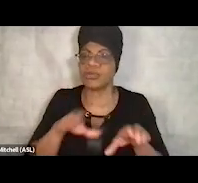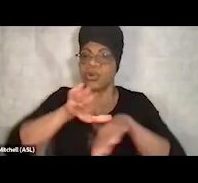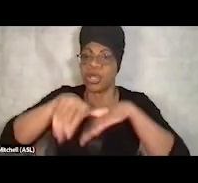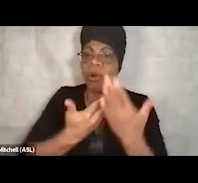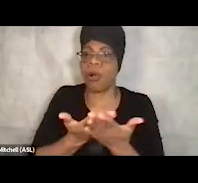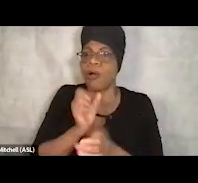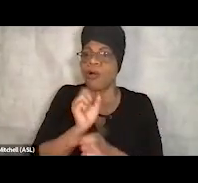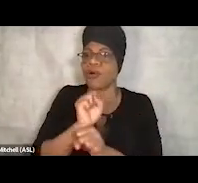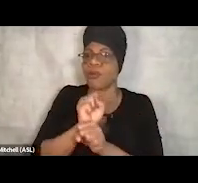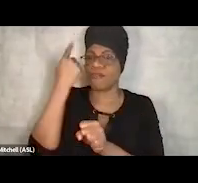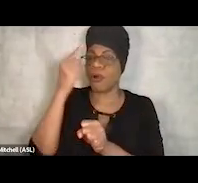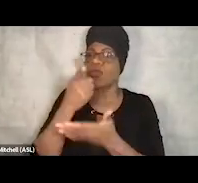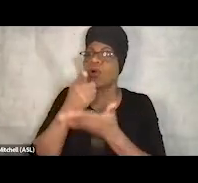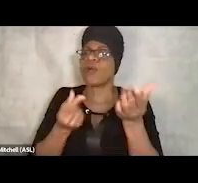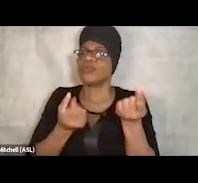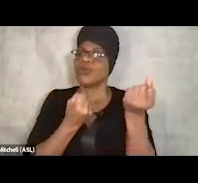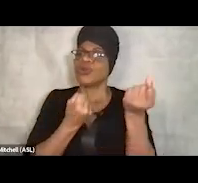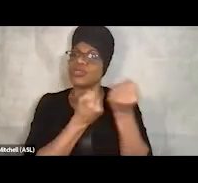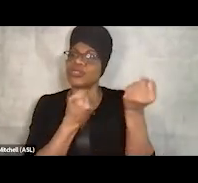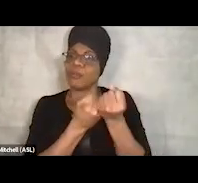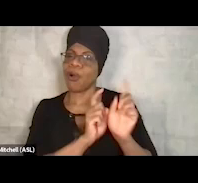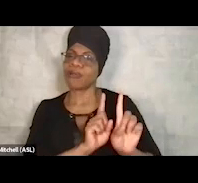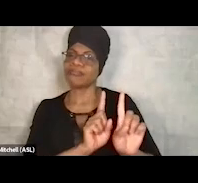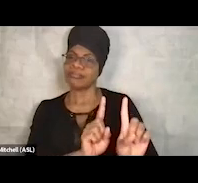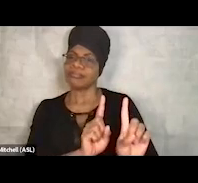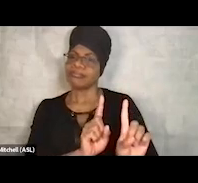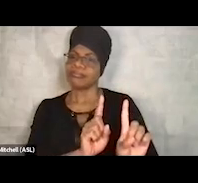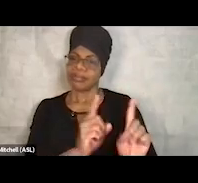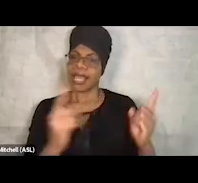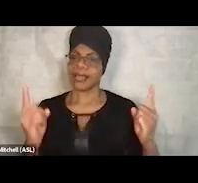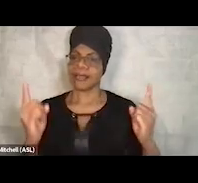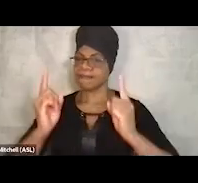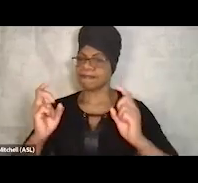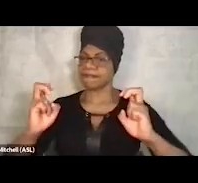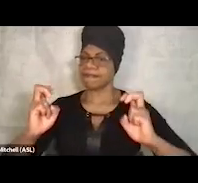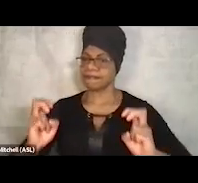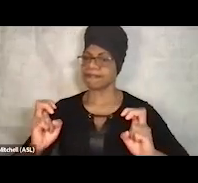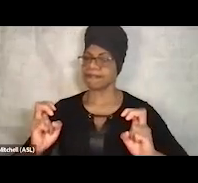We're coming alongside to support them and meet them where they're at. And that can also include